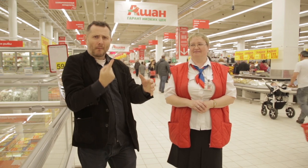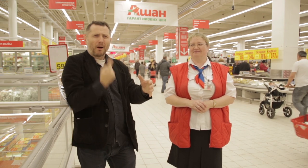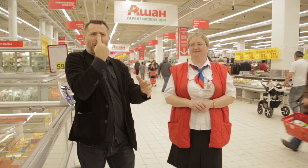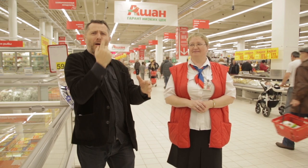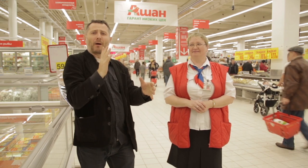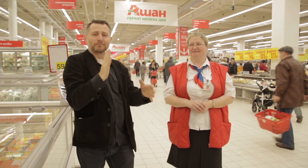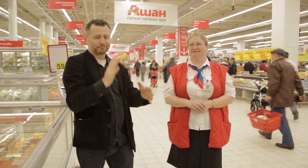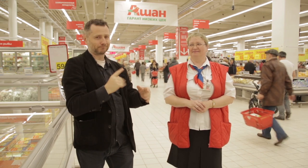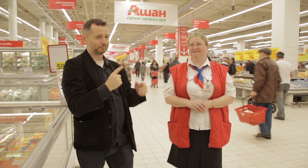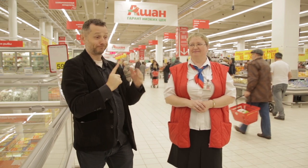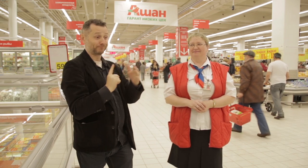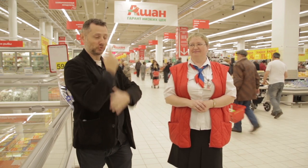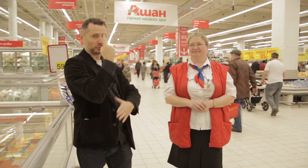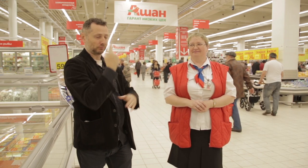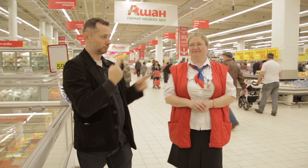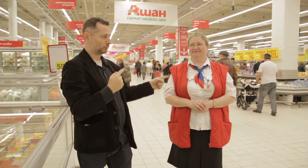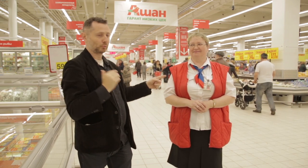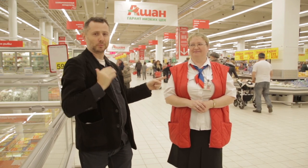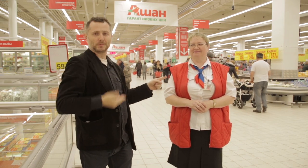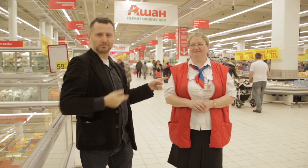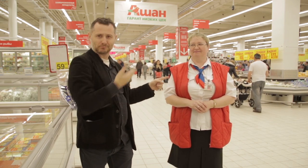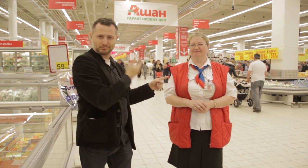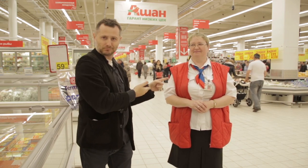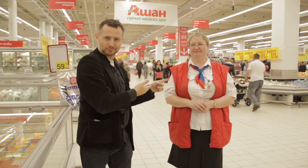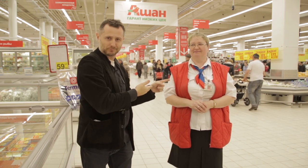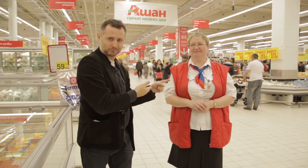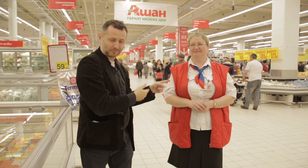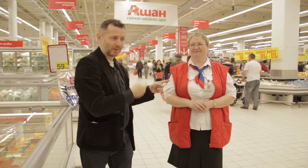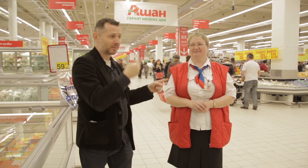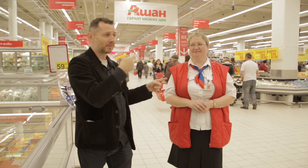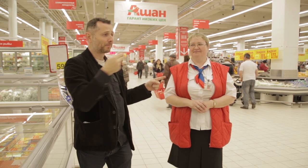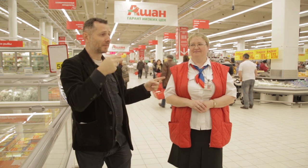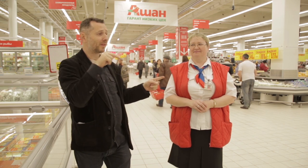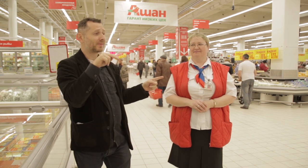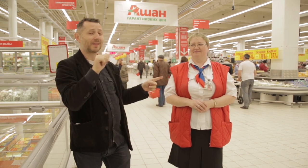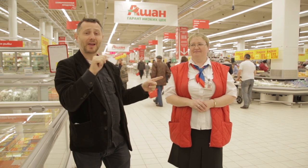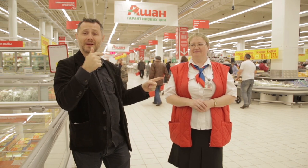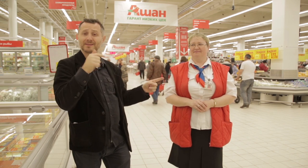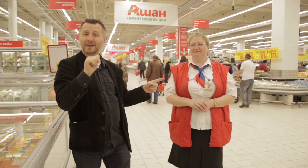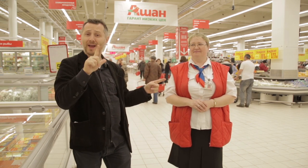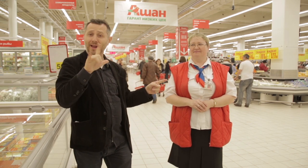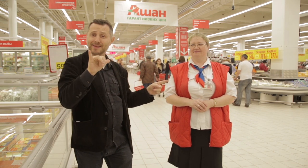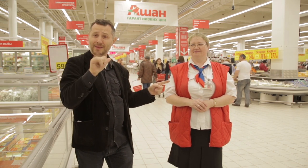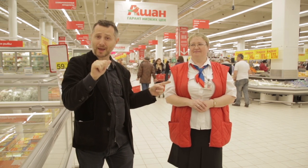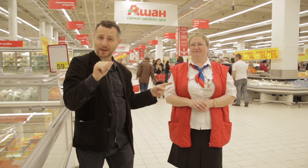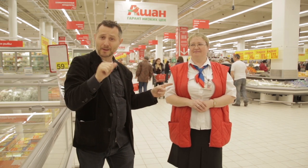Deaf and hard-of-hearing employees grow to such a high level? How did that start? This woman is the first Deaf/hard-of-hearing employee that worked here.